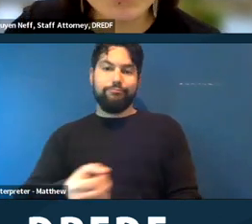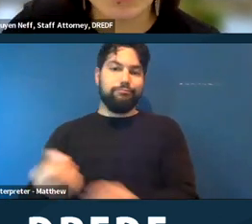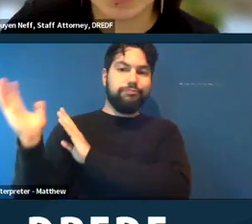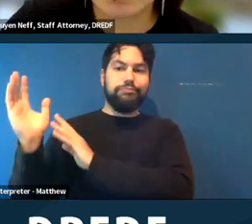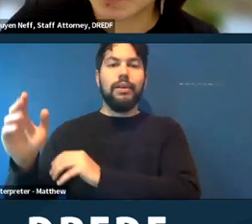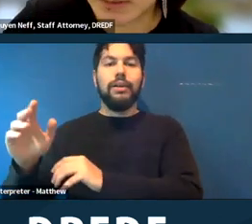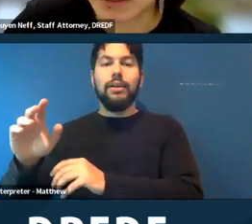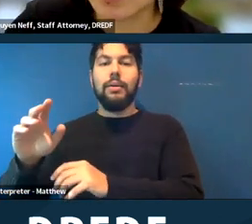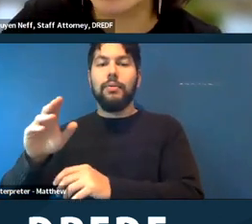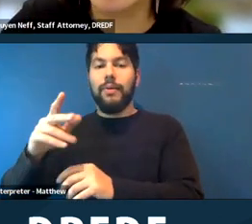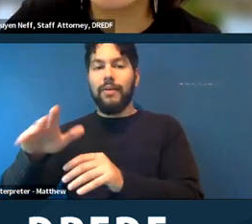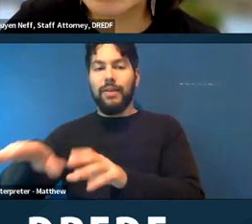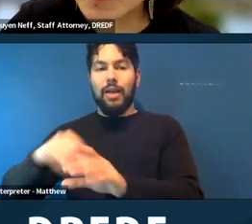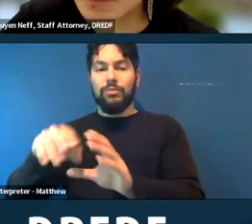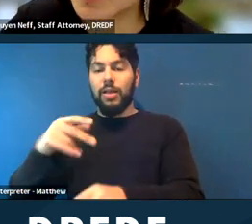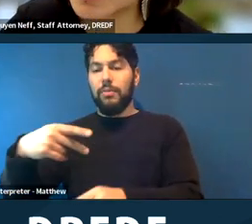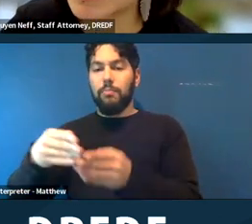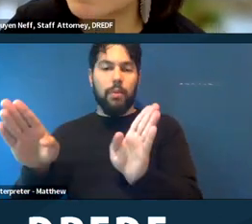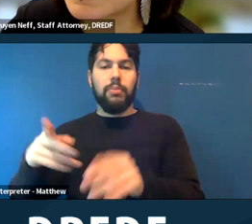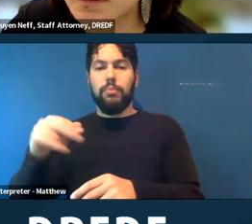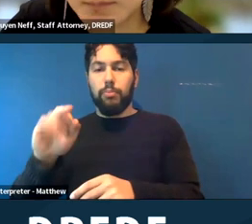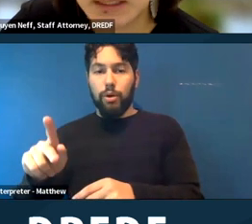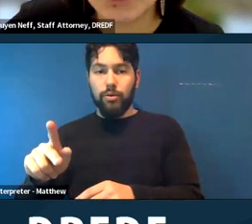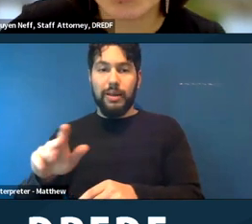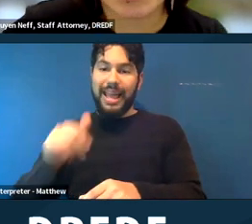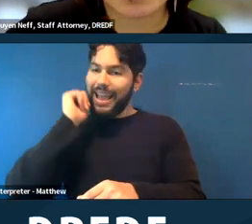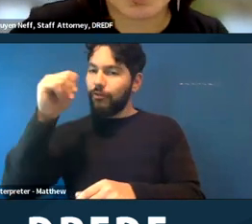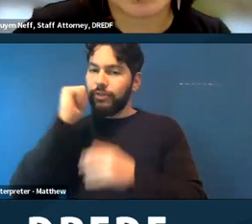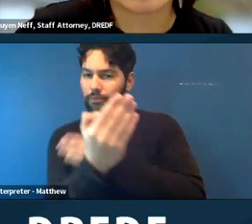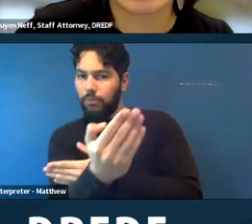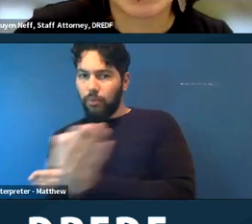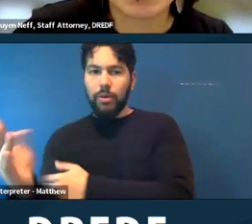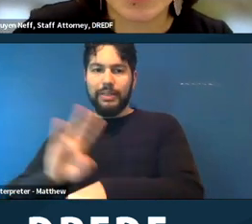an unhoused person, who sleeps in the park, has physical limitations and requires additional time